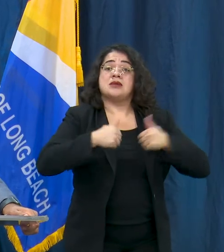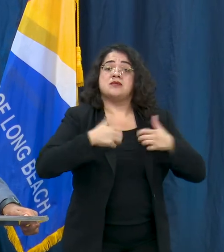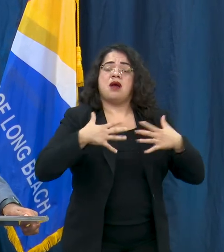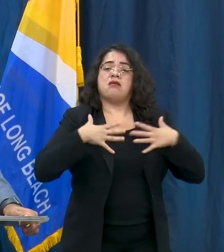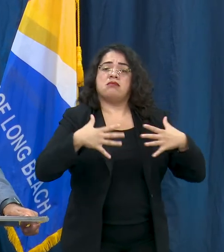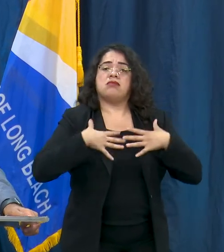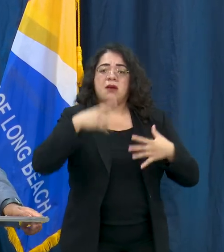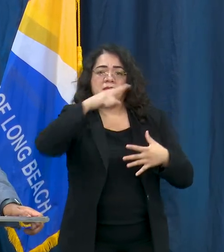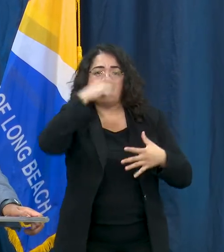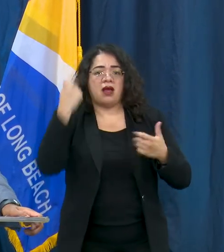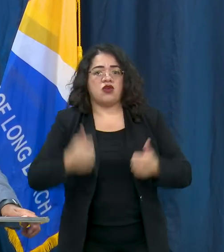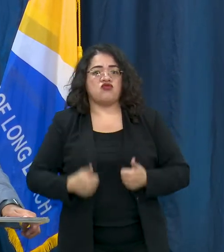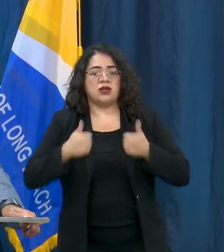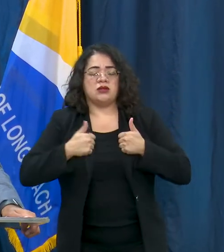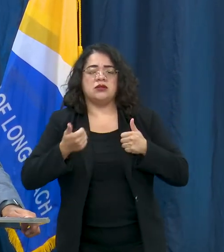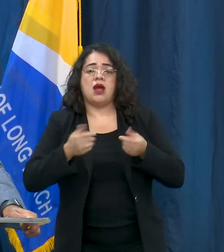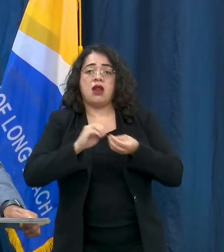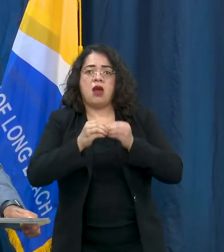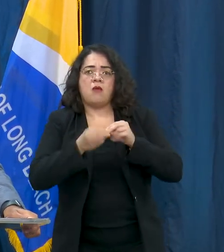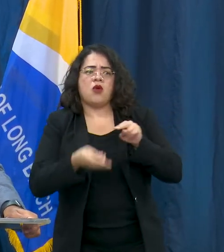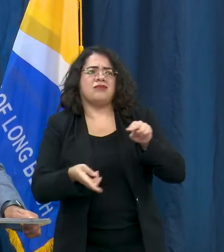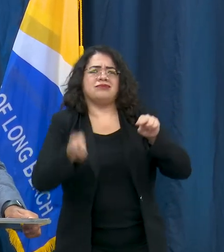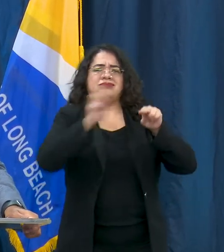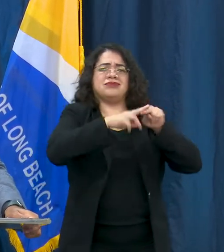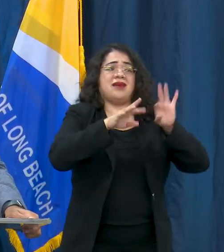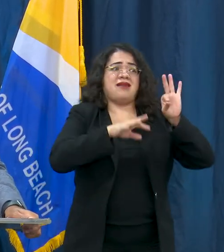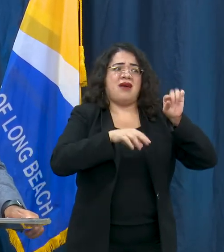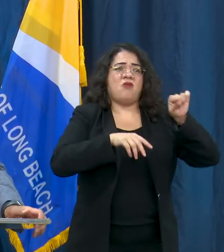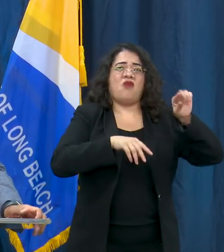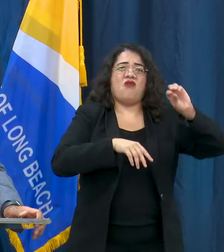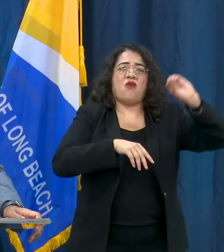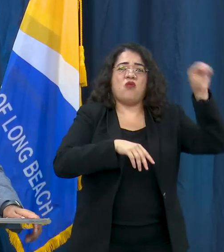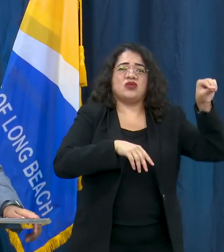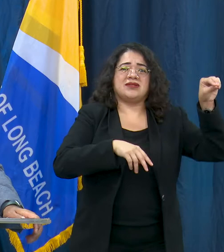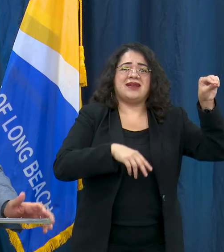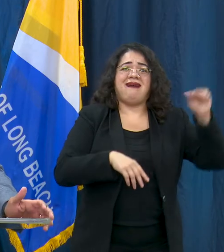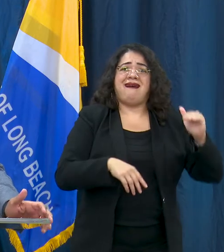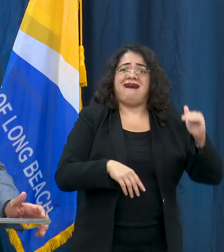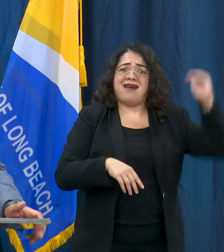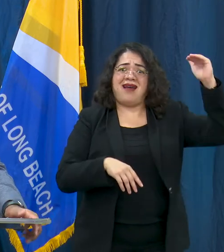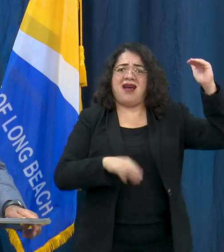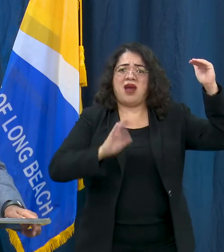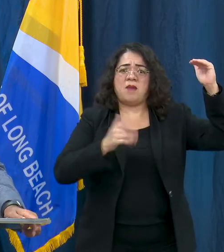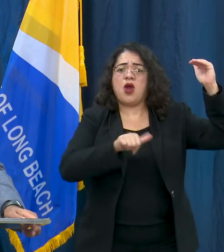times more than others and we know that there are not just racial disparities